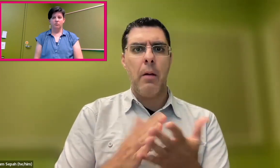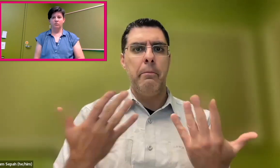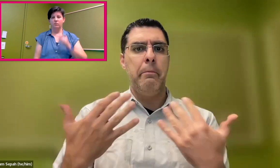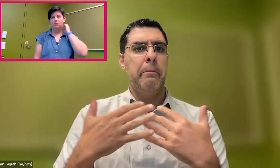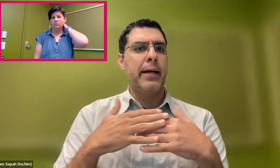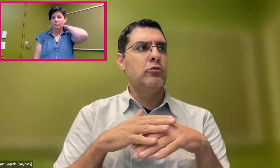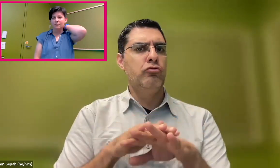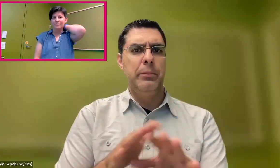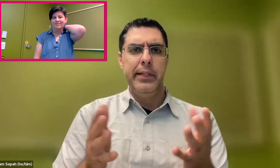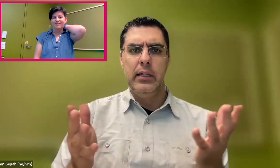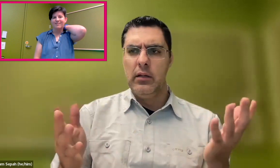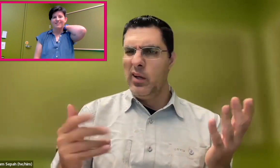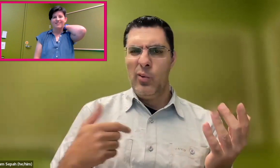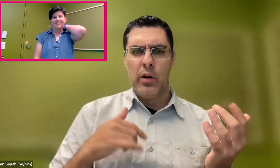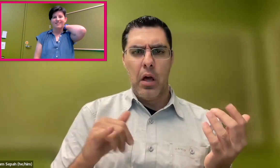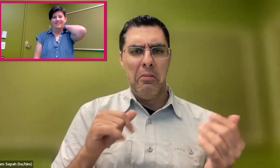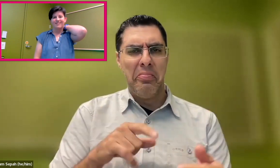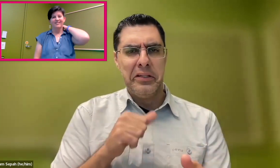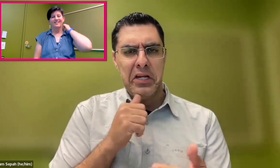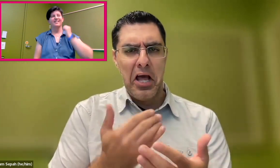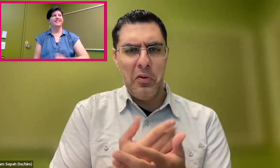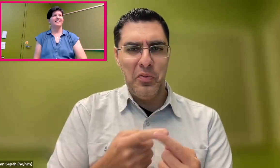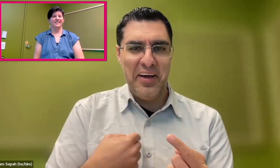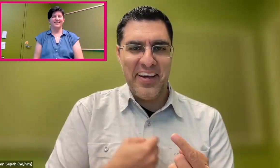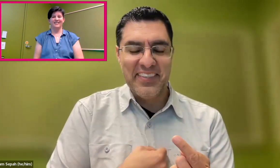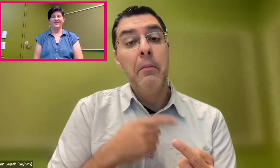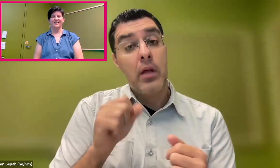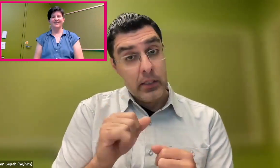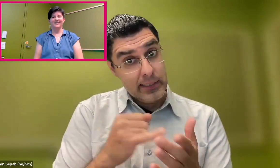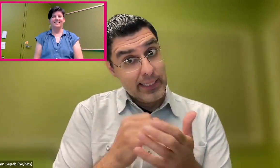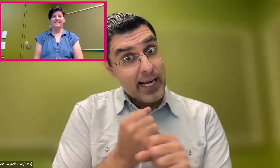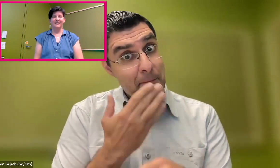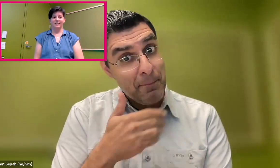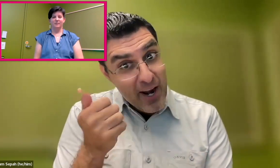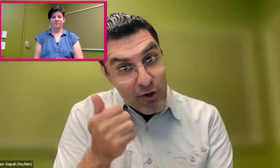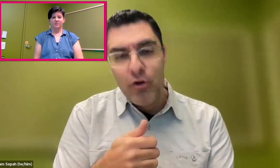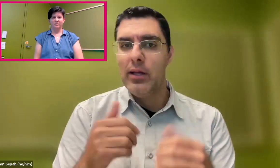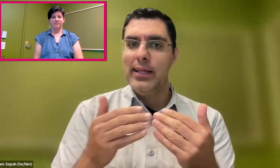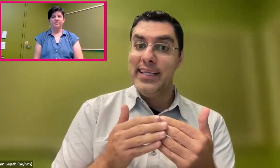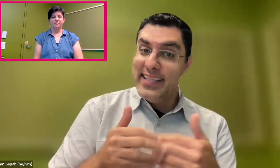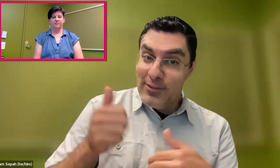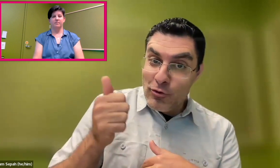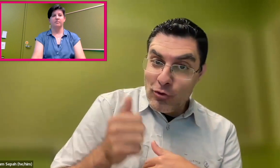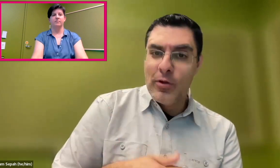Google Meet has become mainstream as well. So deaf people are often like, this isn't new to us.